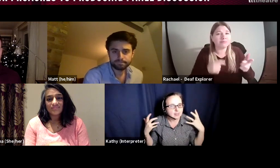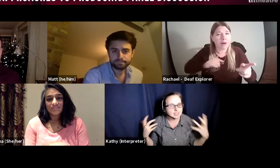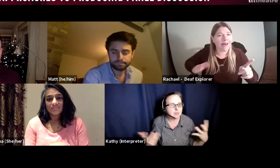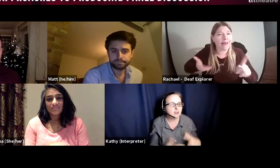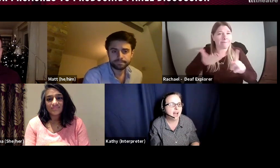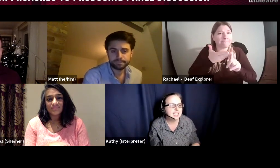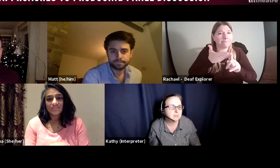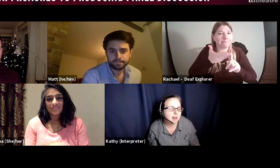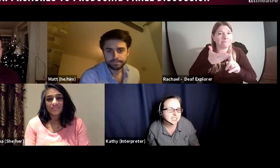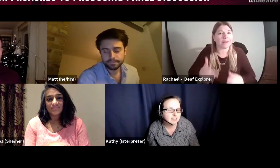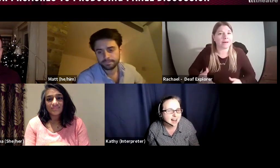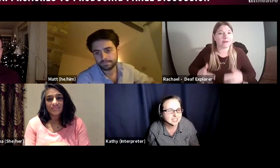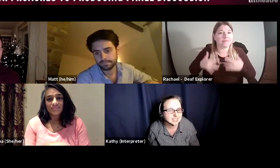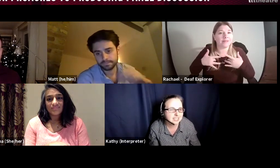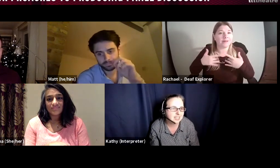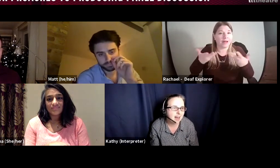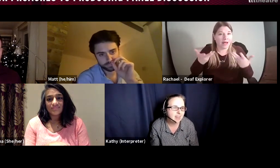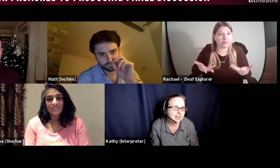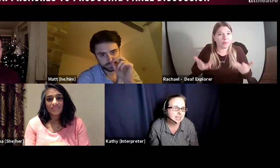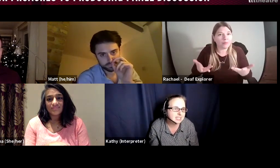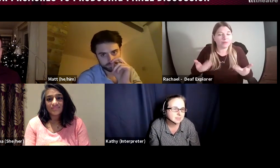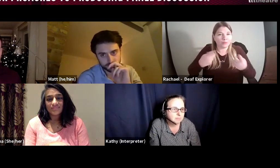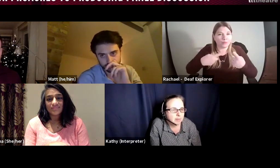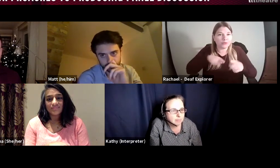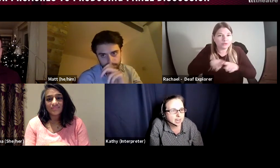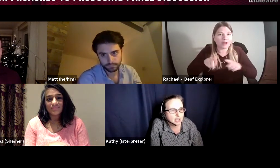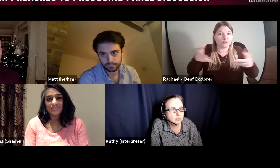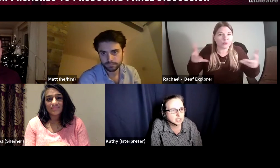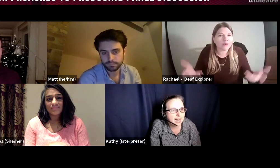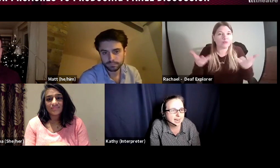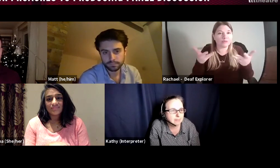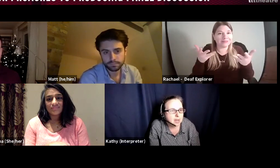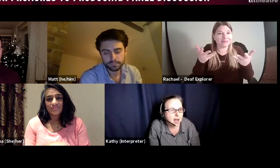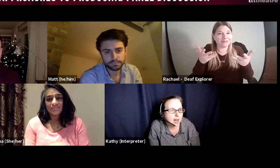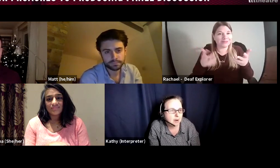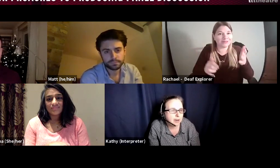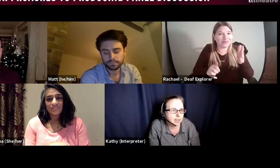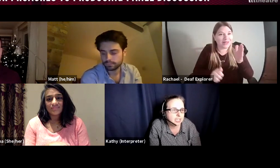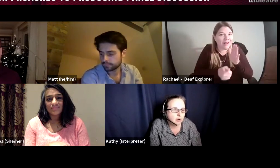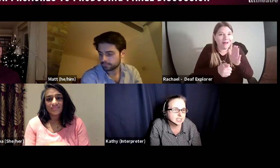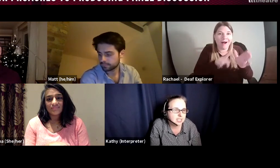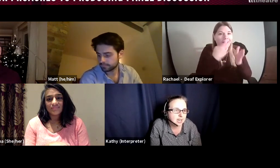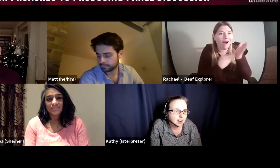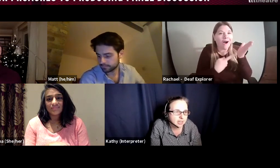has been created by deaf artists and that is my huge aim. We're really trying to encourage